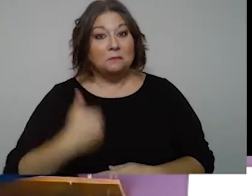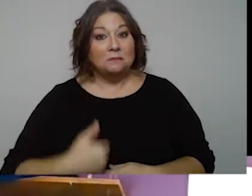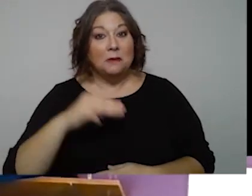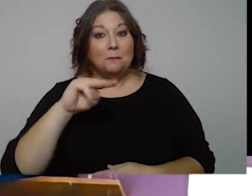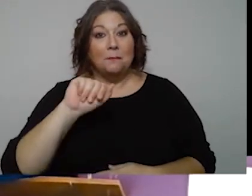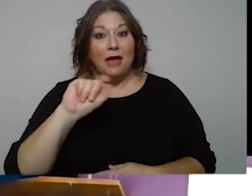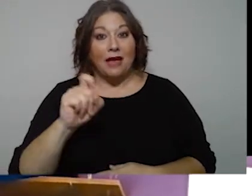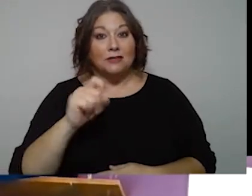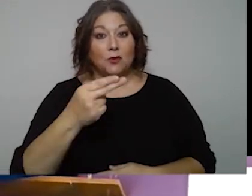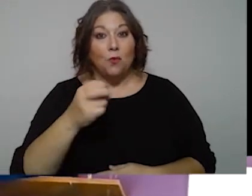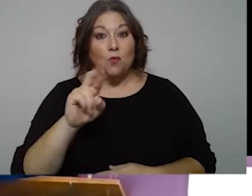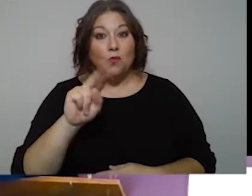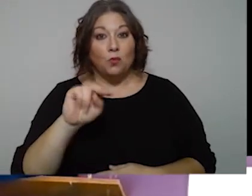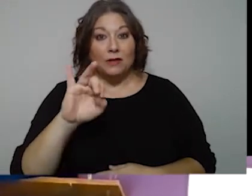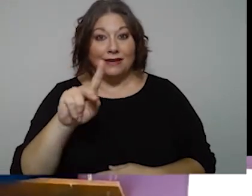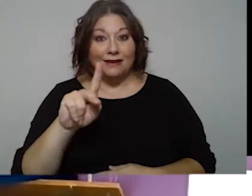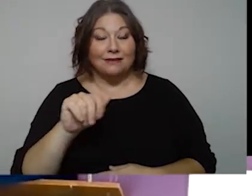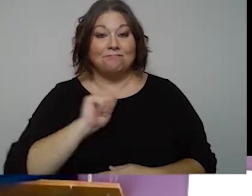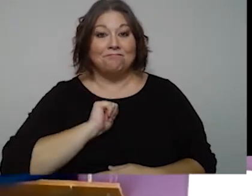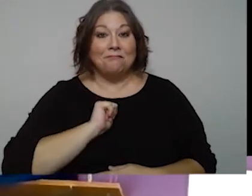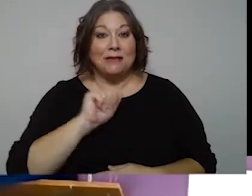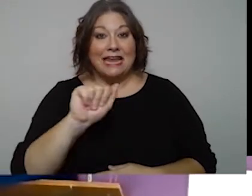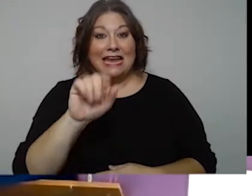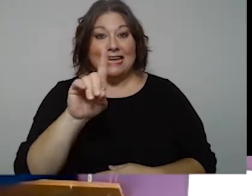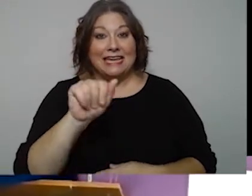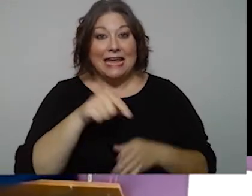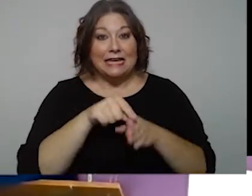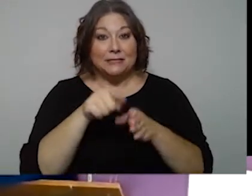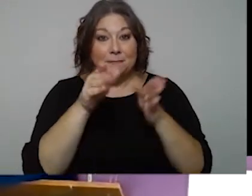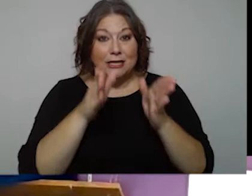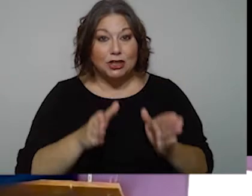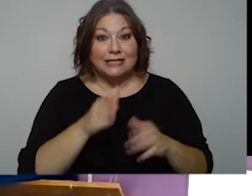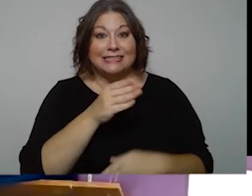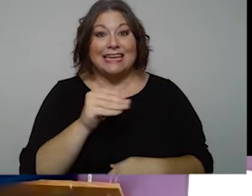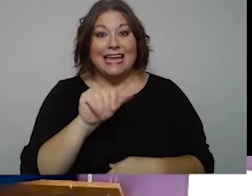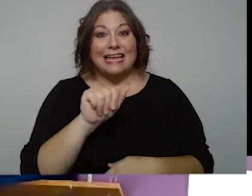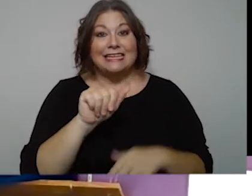Max: Hi I'm Max Hornick and I'm an ADA Specialist and Systems Advocate